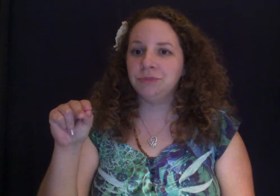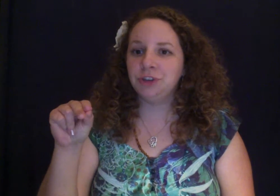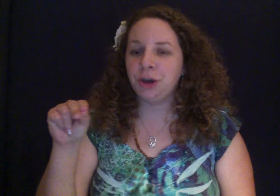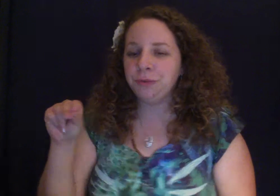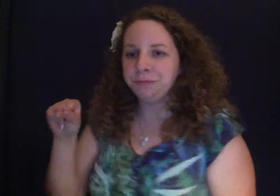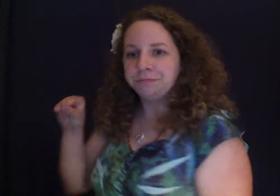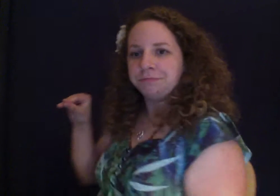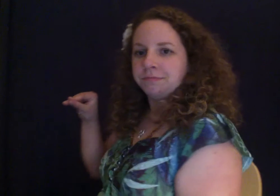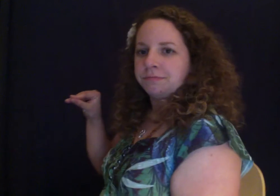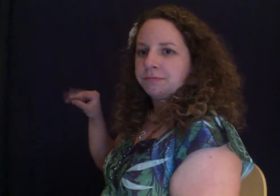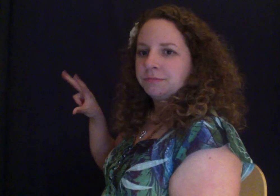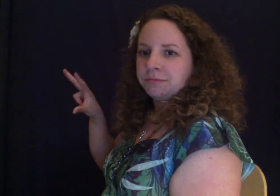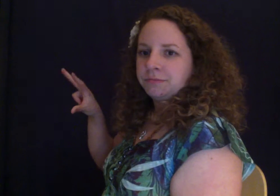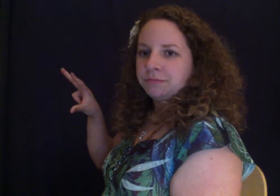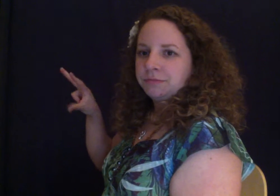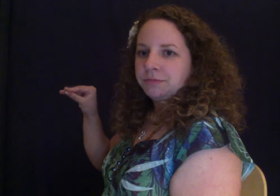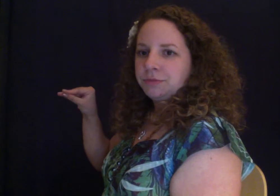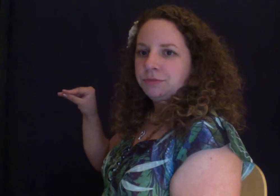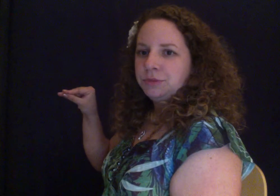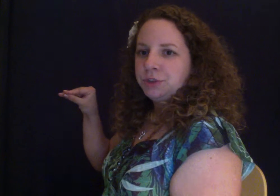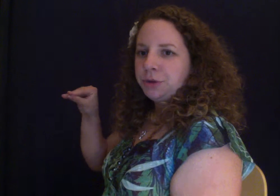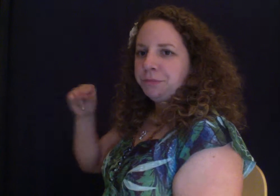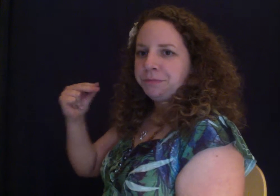NO NO